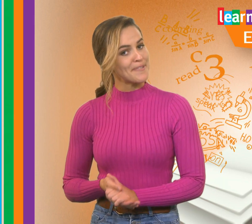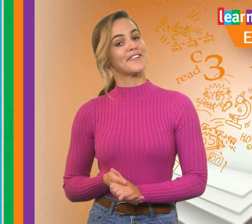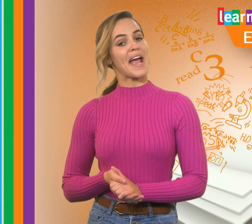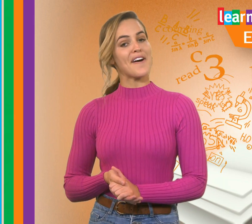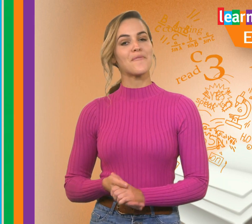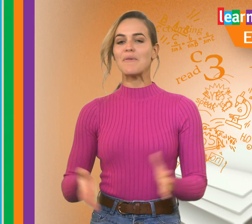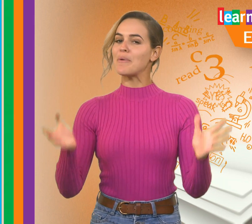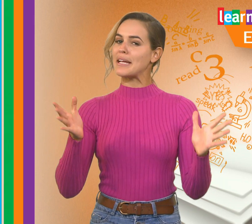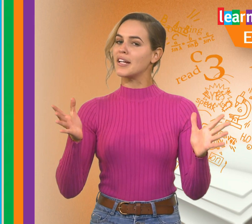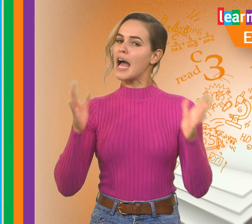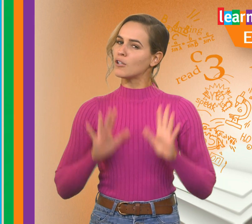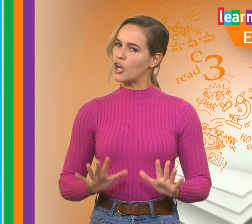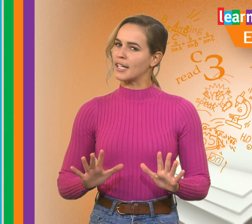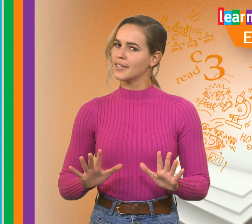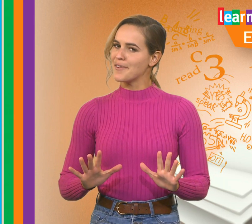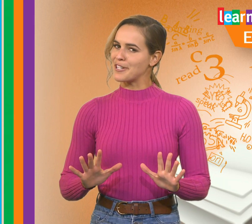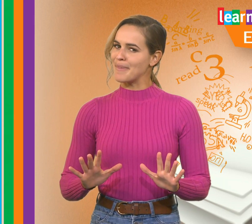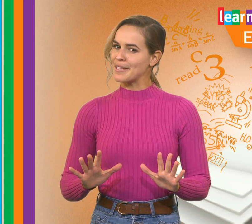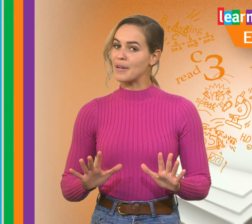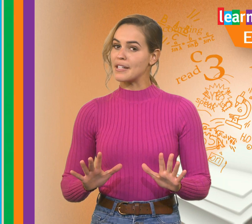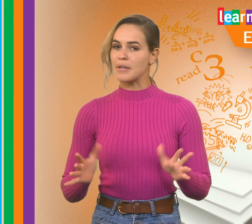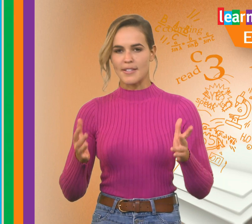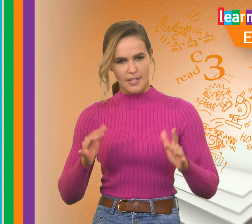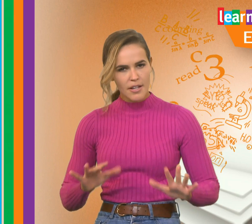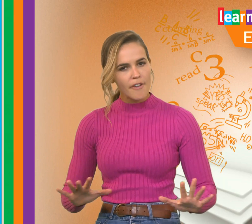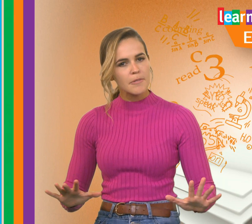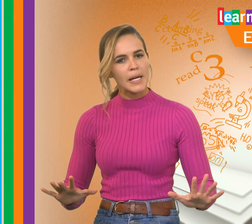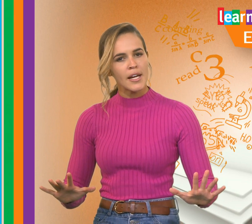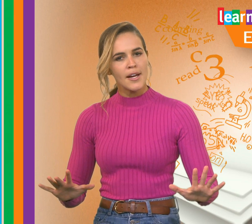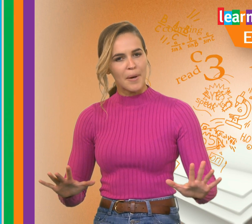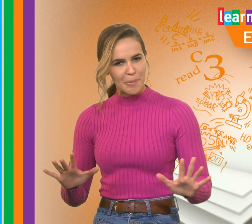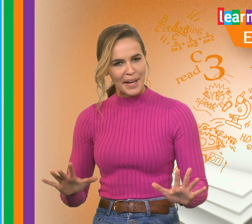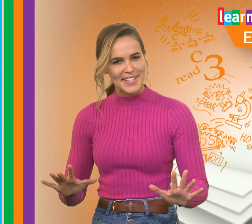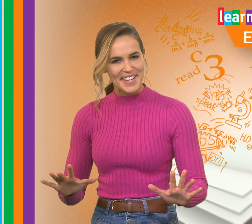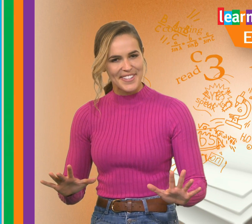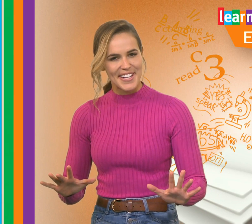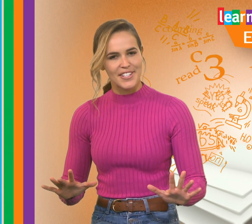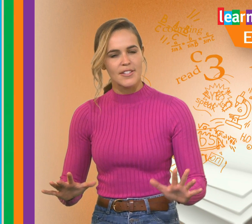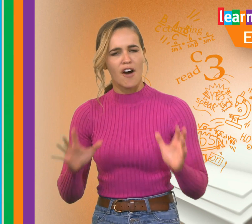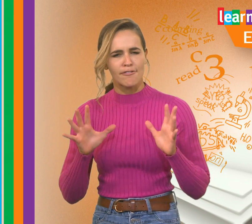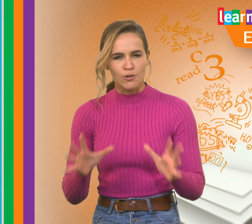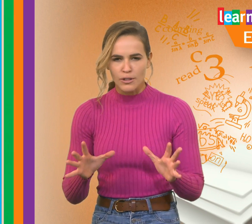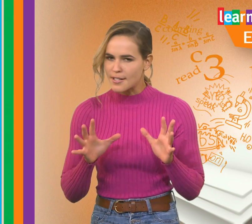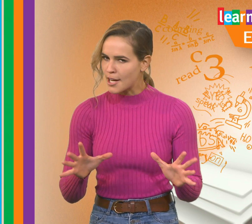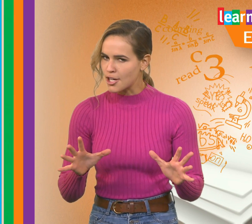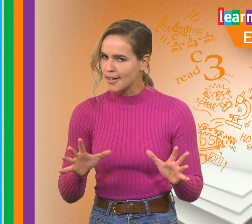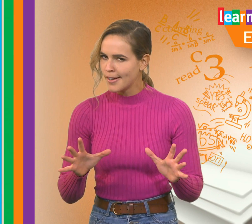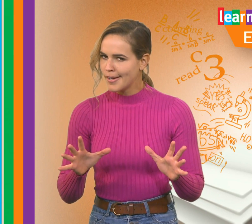But, for now, we'll begin our learning, which means we need to be seated comfortably, and prepared to give the teachers our full attention.